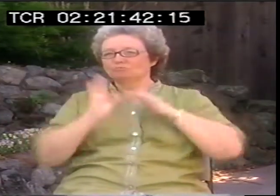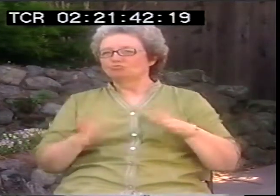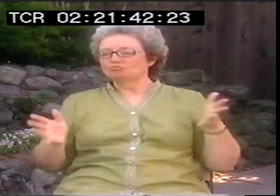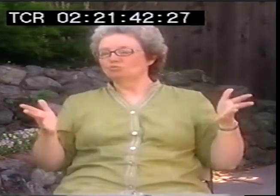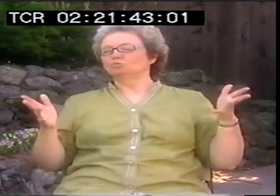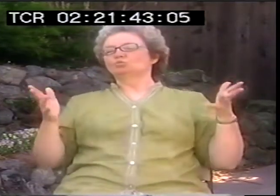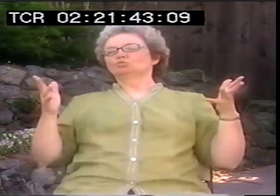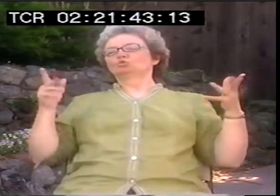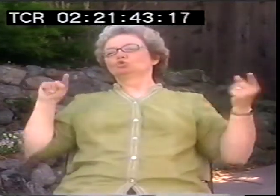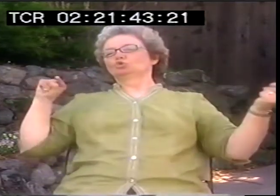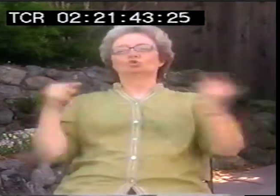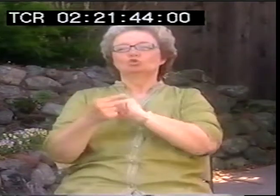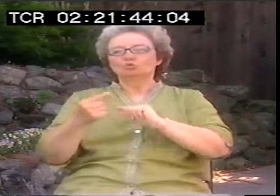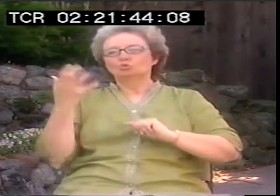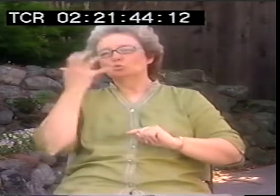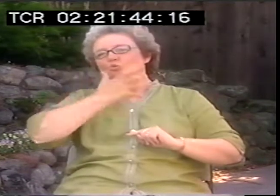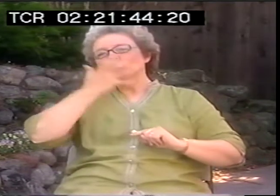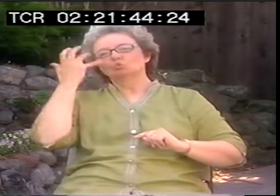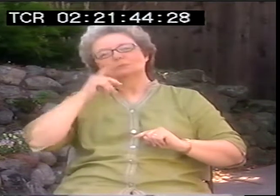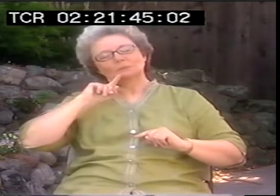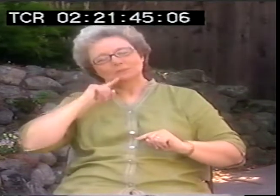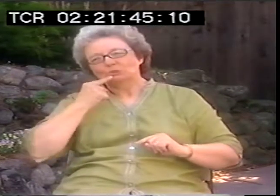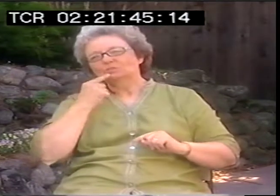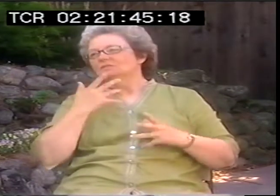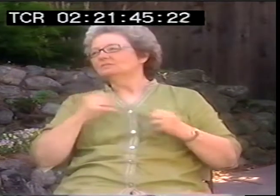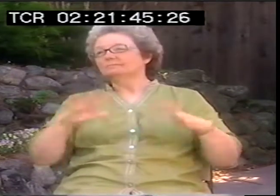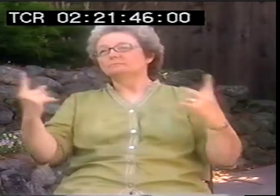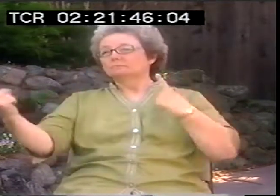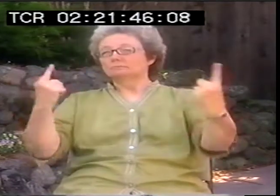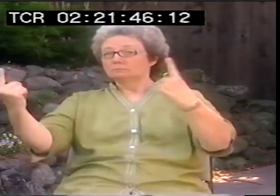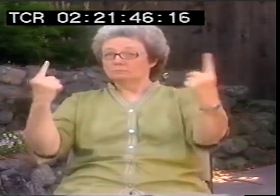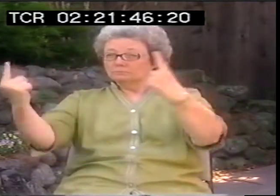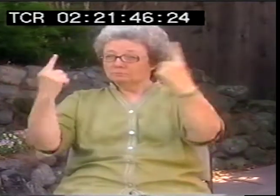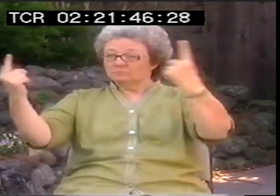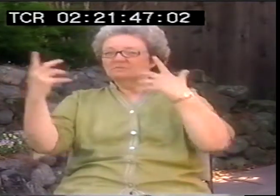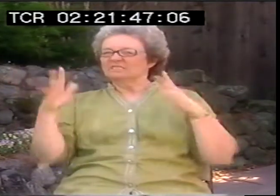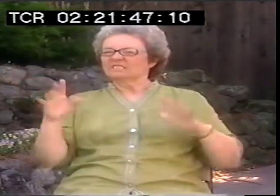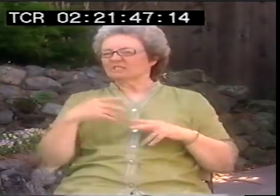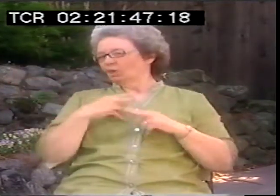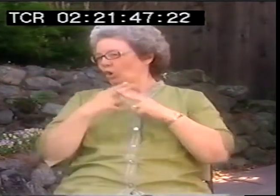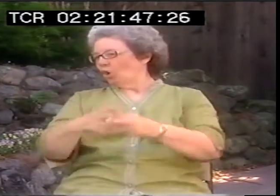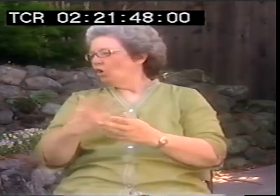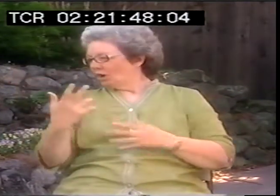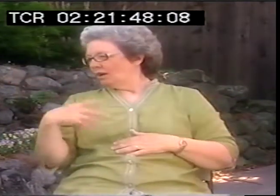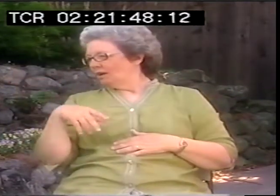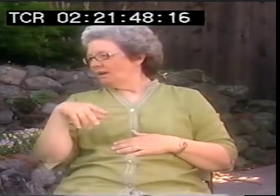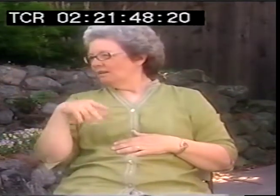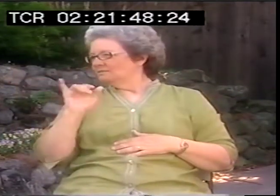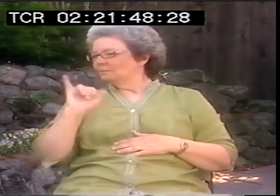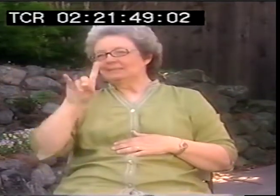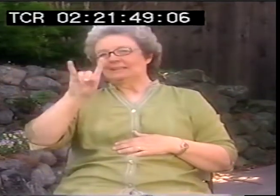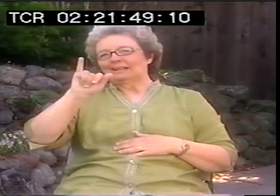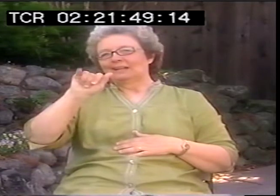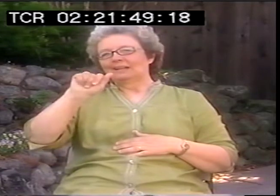But that's what I was talking about in terms of kids going to schools for the deaf. I mean it's a really serious issue.